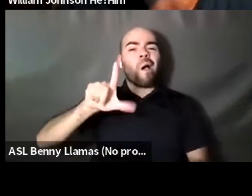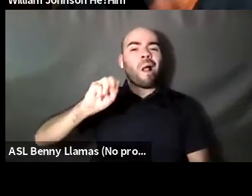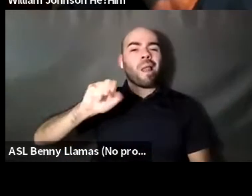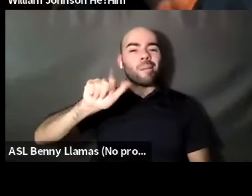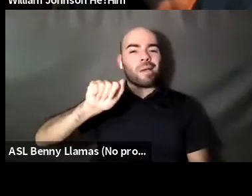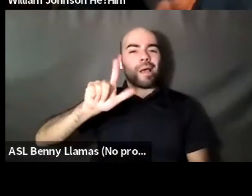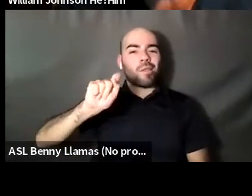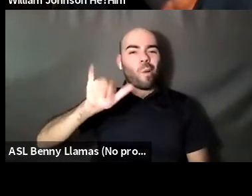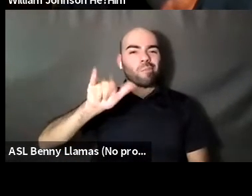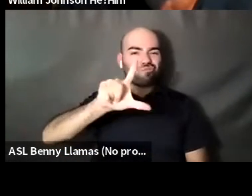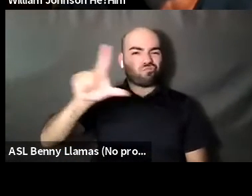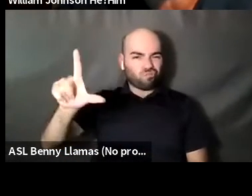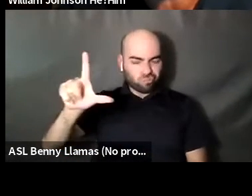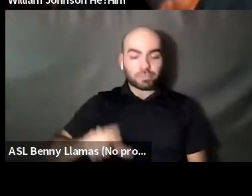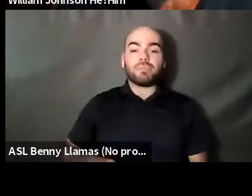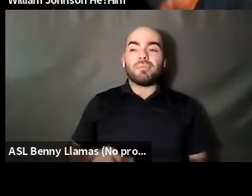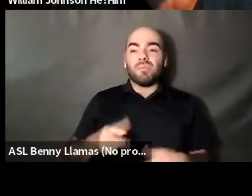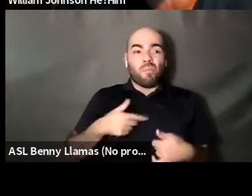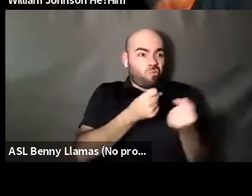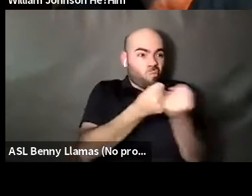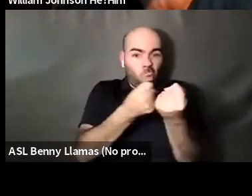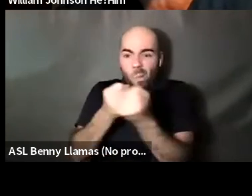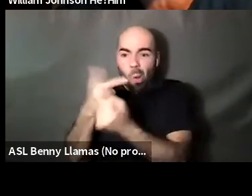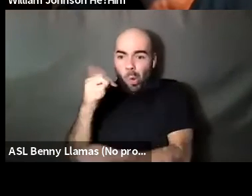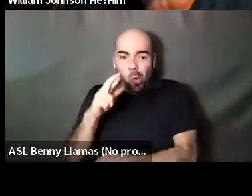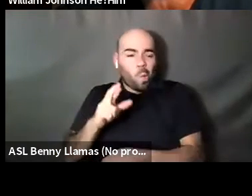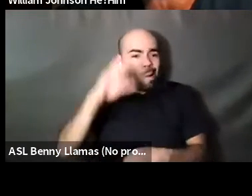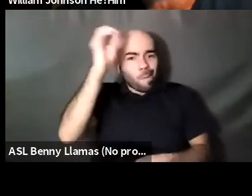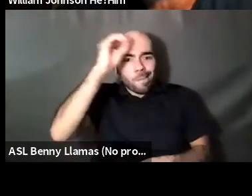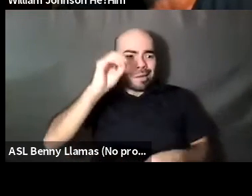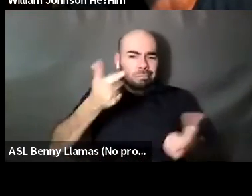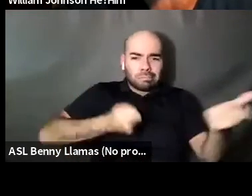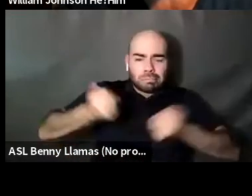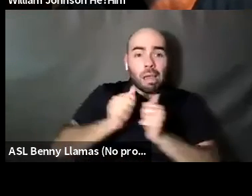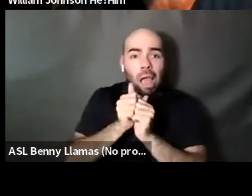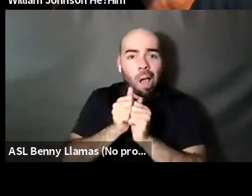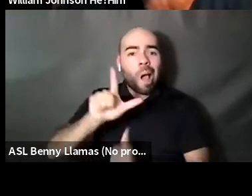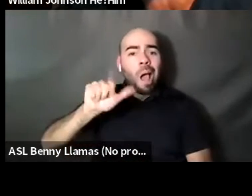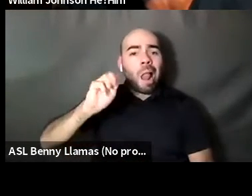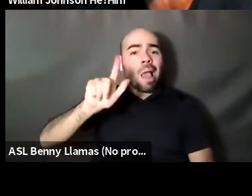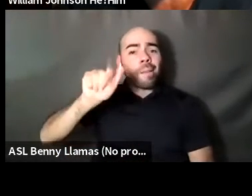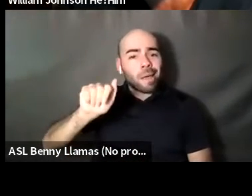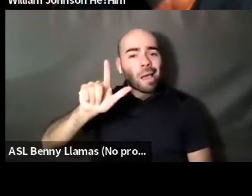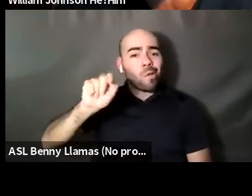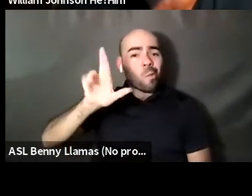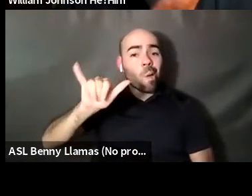William Johnson He?Him: We lift up Queer Voices all year round through programs like the land, the literary awards the most prestigious prize for LGBT Q books.